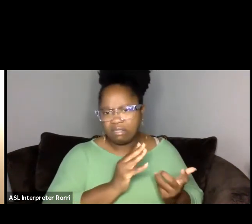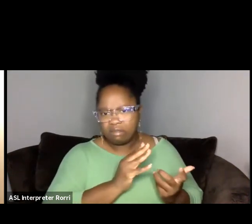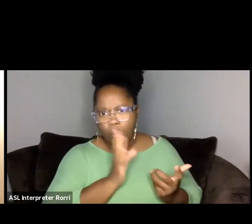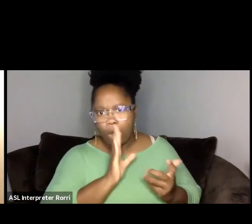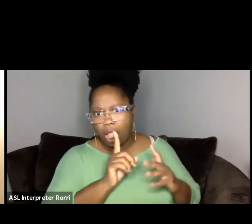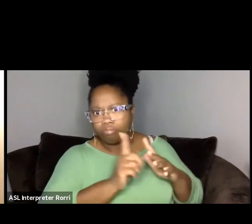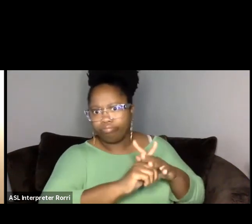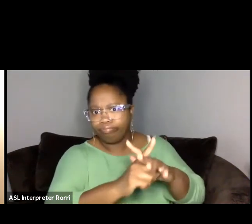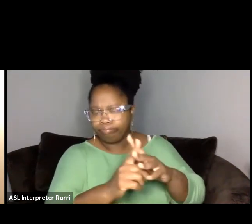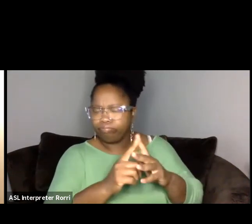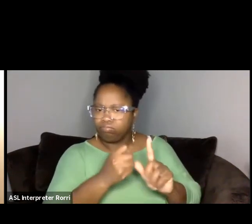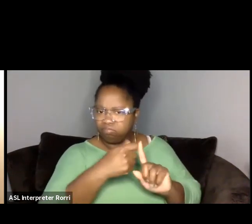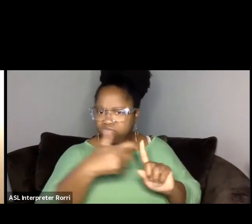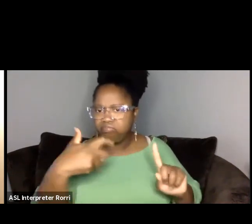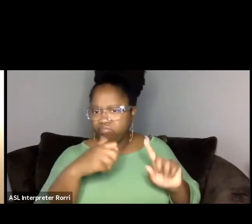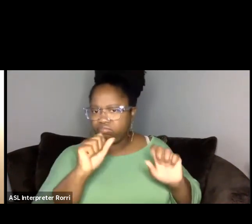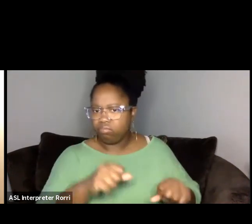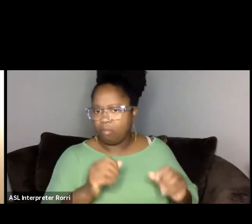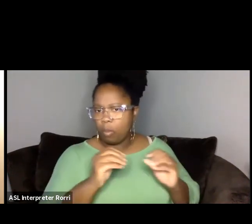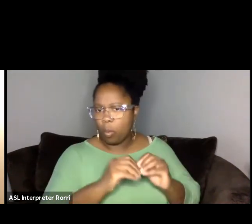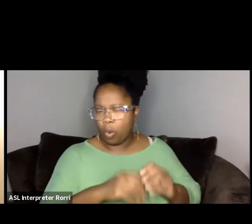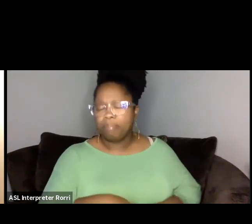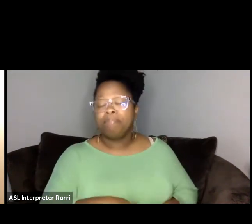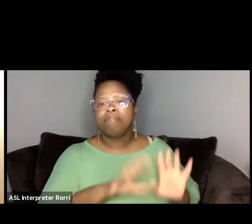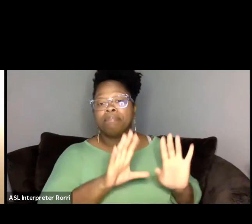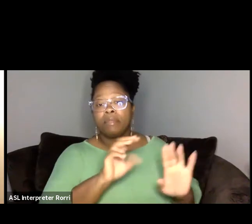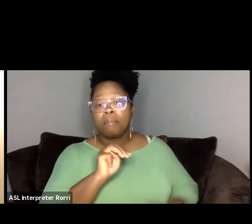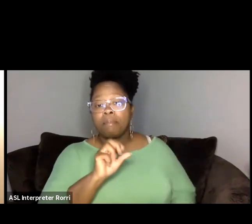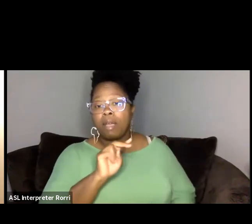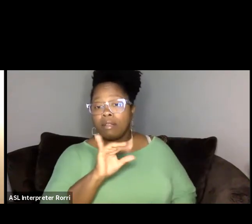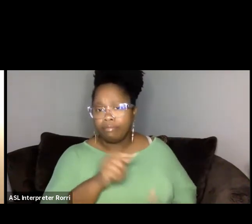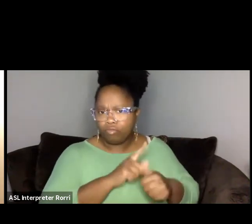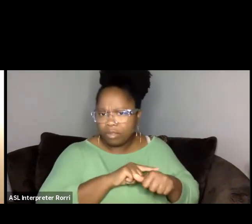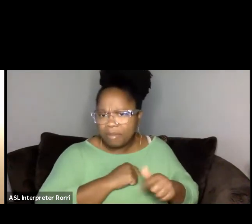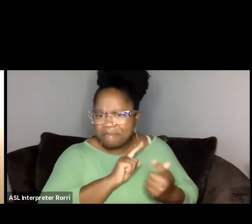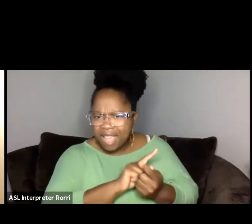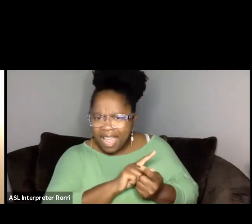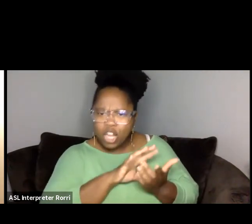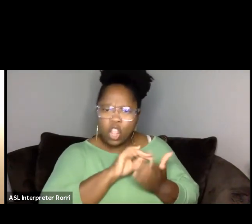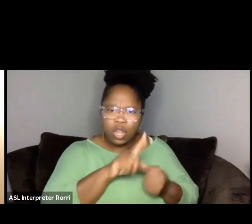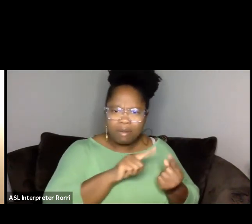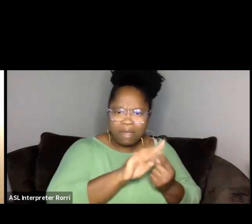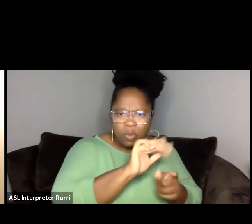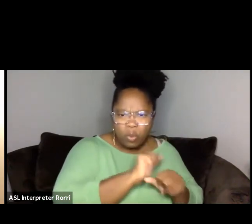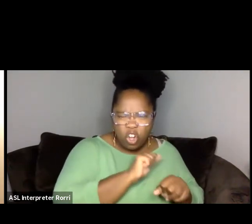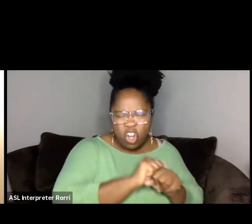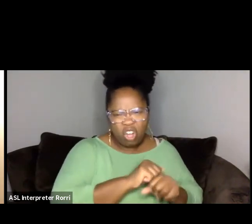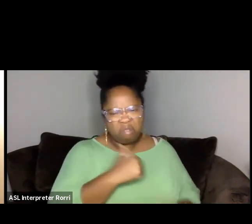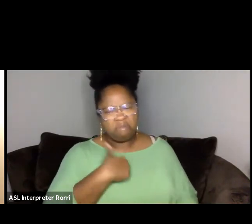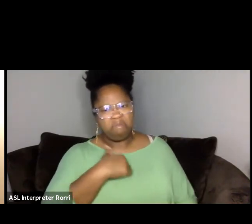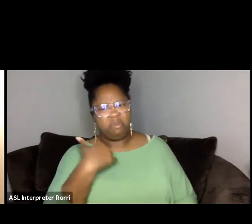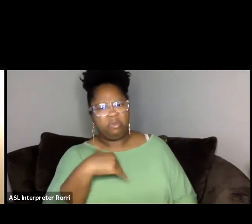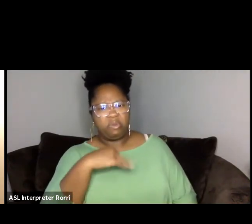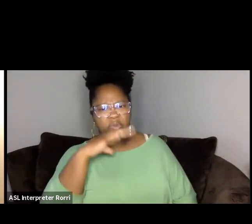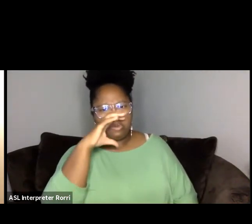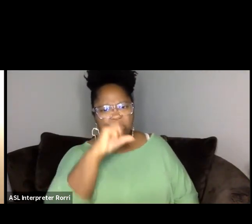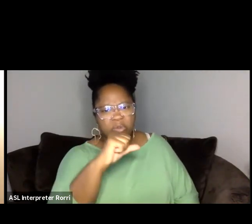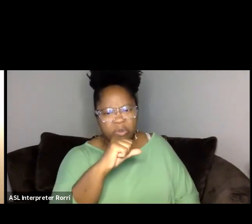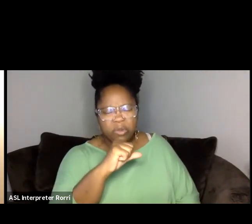Monica, you know, when I met you and I learned about your work, I was very fascinated, particularly with the kind of impact that you're leaving